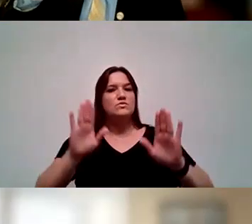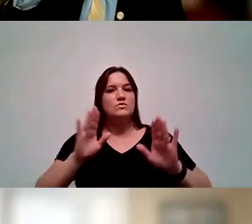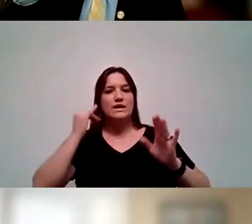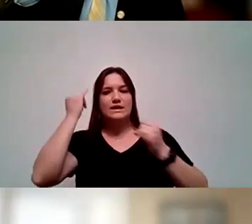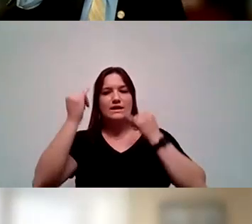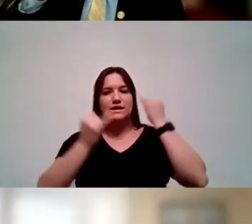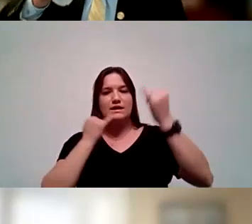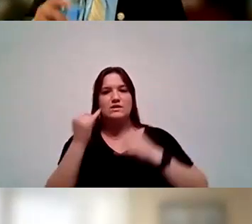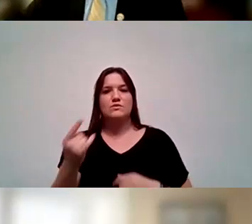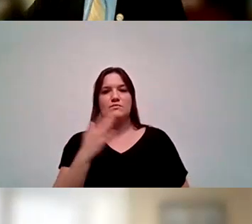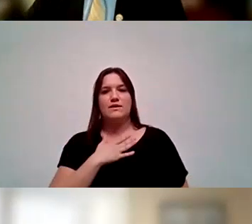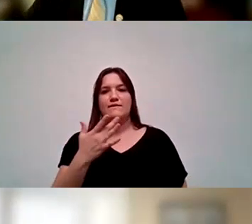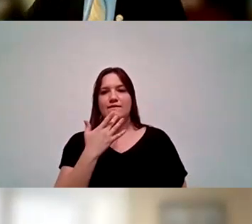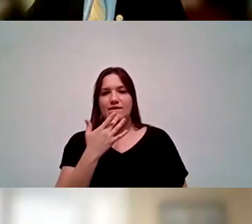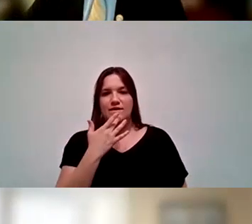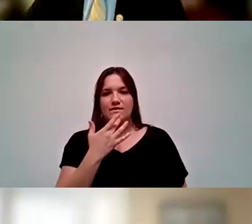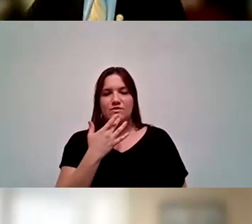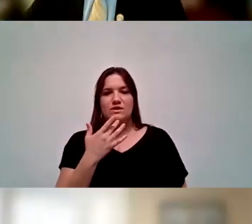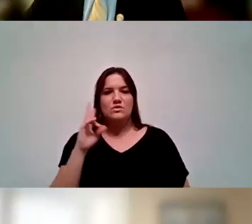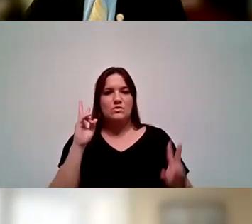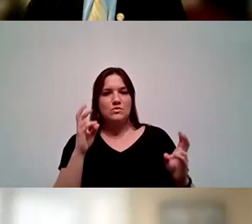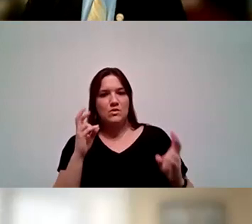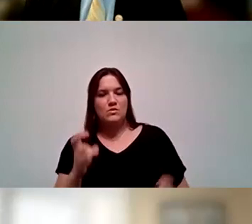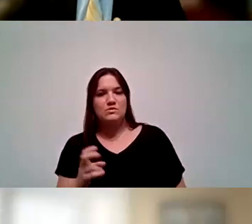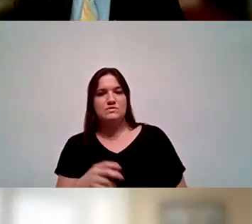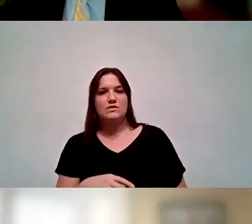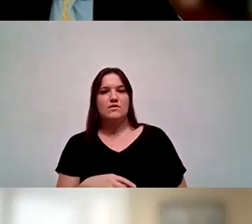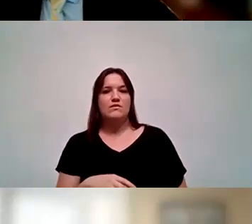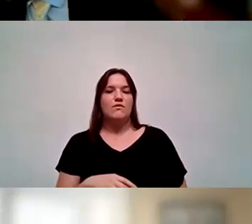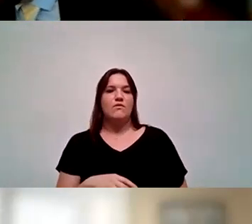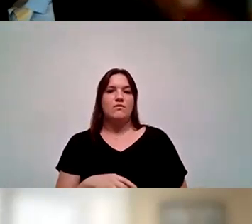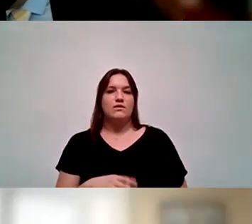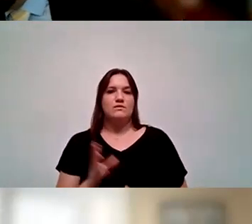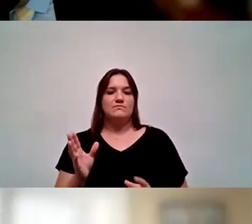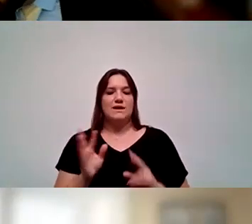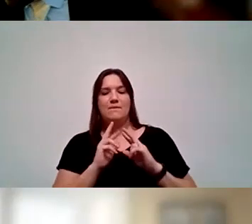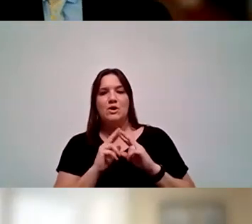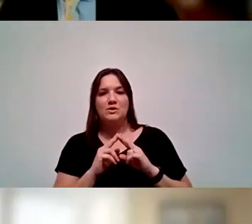One of my favorite quotes from Dr. Reyna was to be a partner in education.